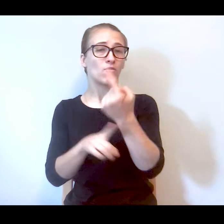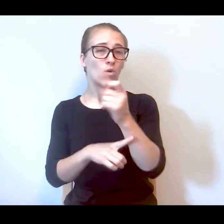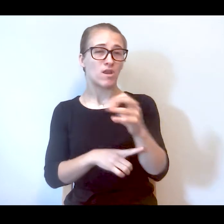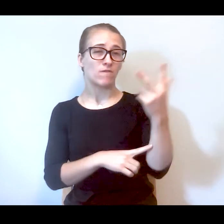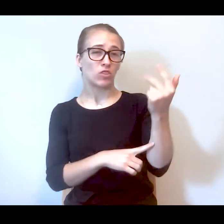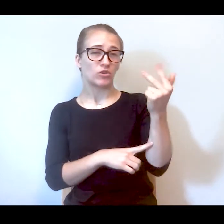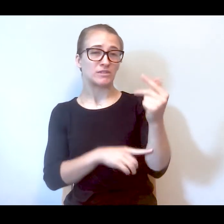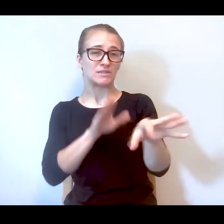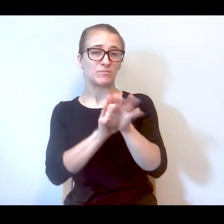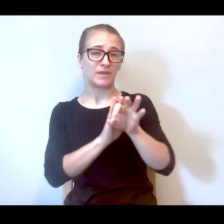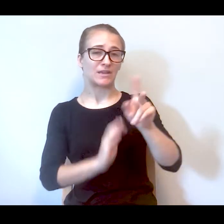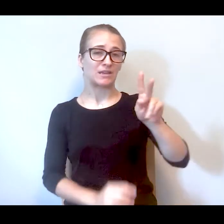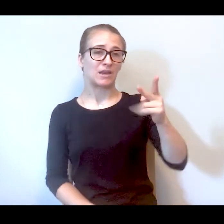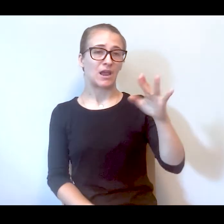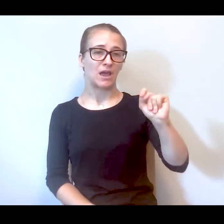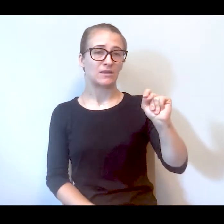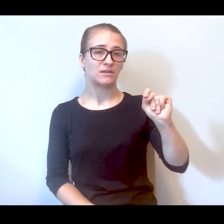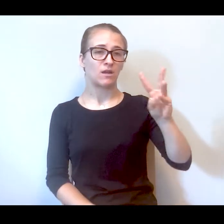journalists to be selected as a Knight-Wallace